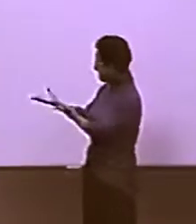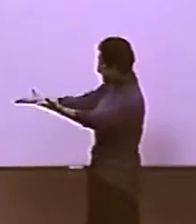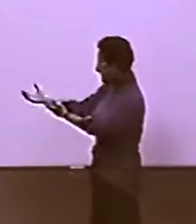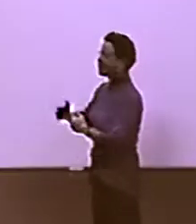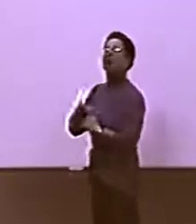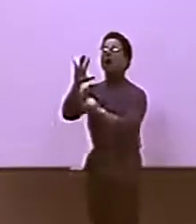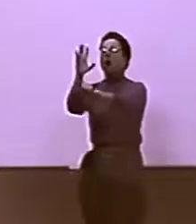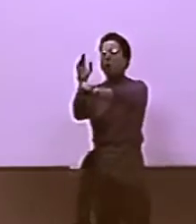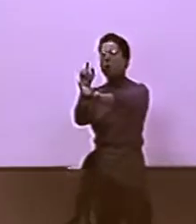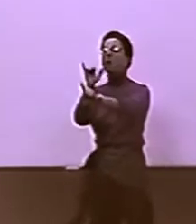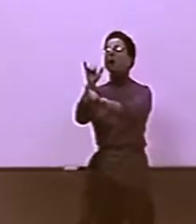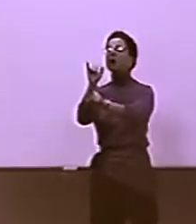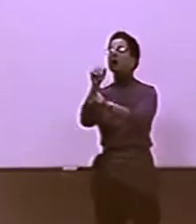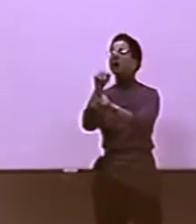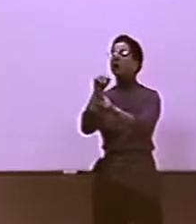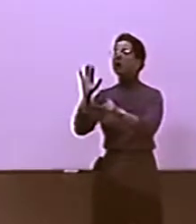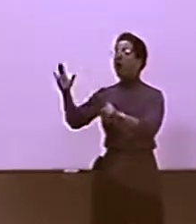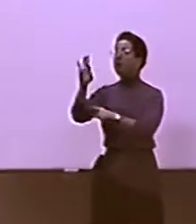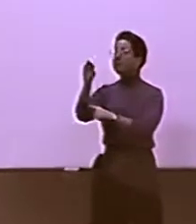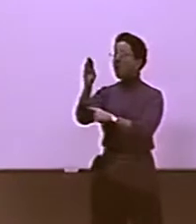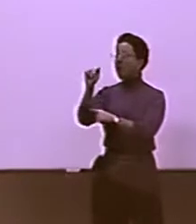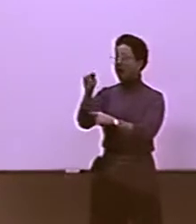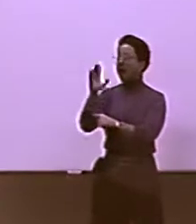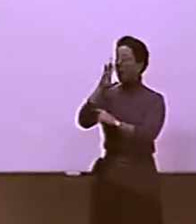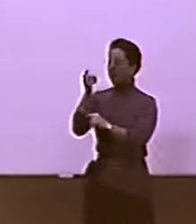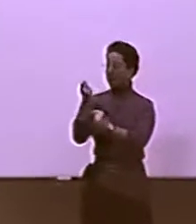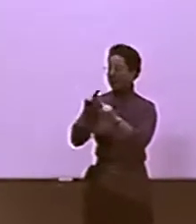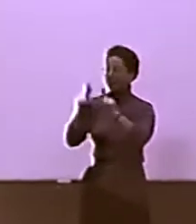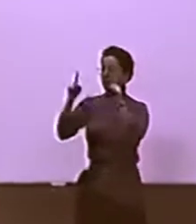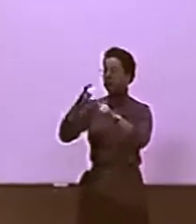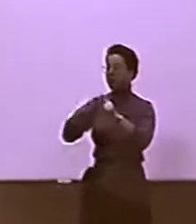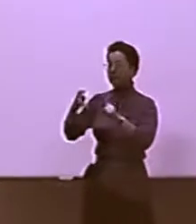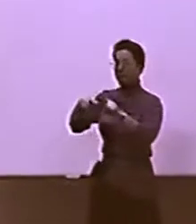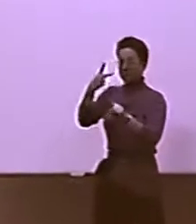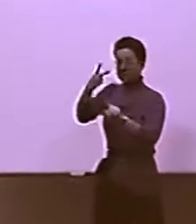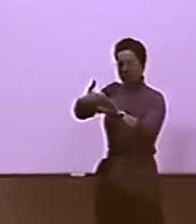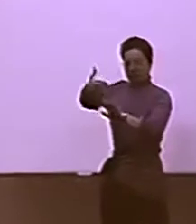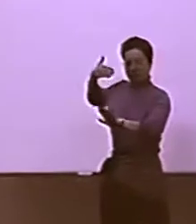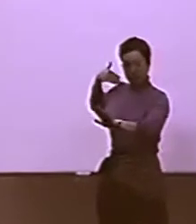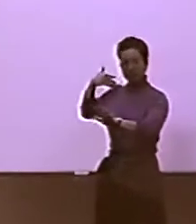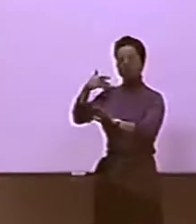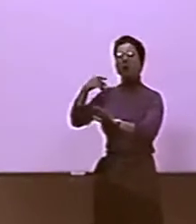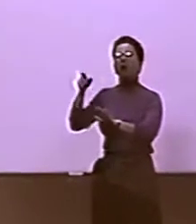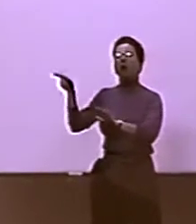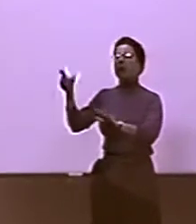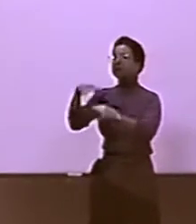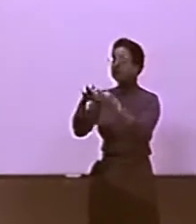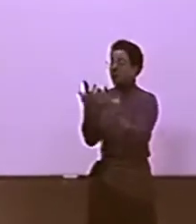NOW, I DON'T WANT TO GO ON ANY LONGER. I'D LIKE TO GIVE HER A CHANCE TO START, BUT...